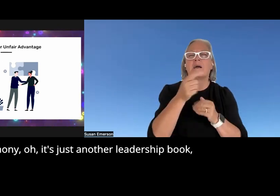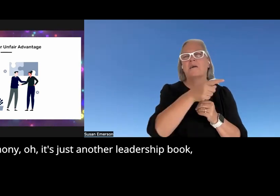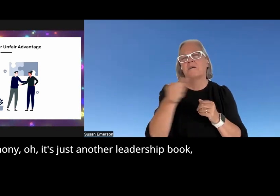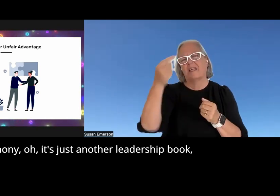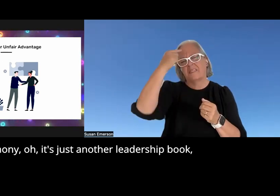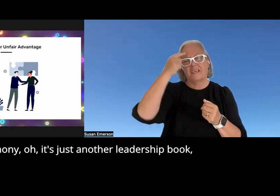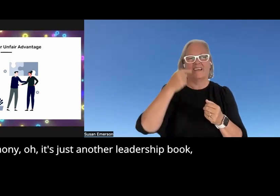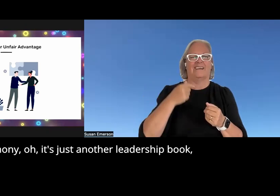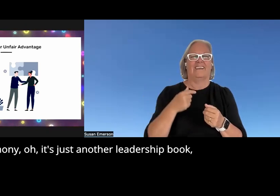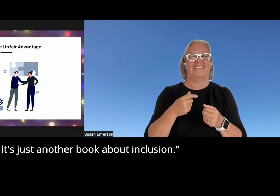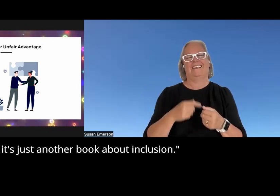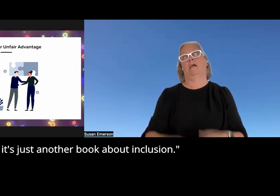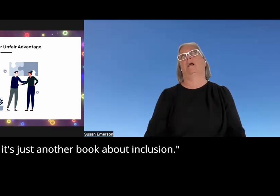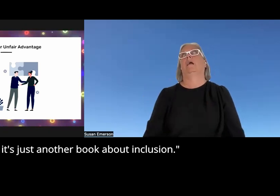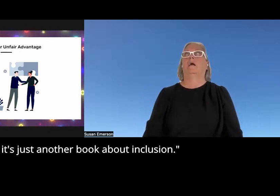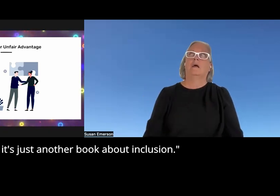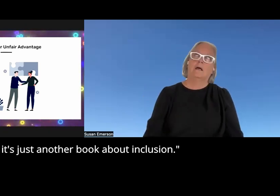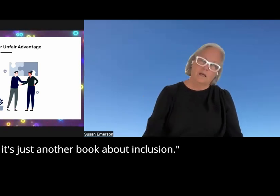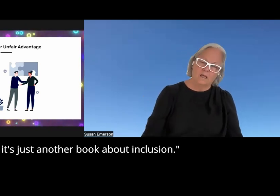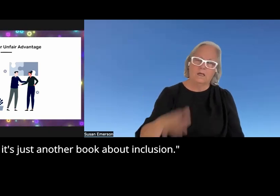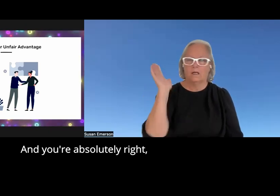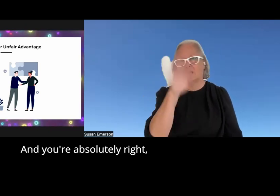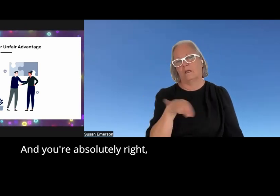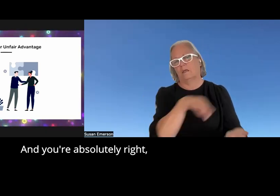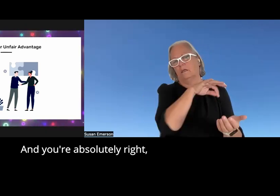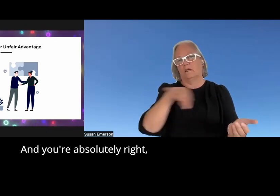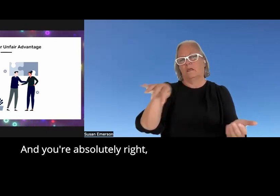it's just another leadership book or it's just another book about inclusion you're absolutely